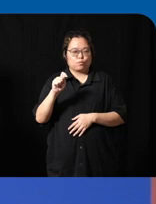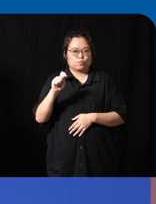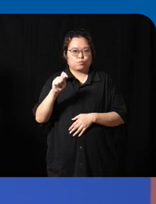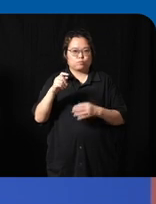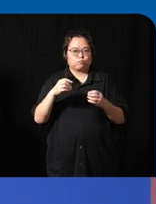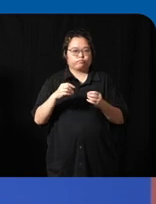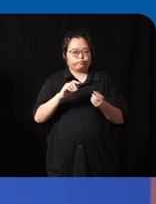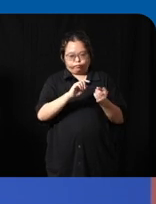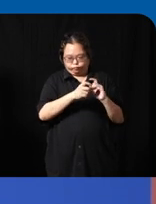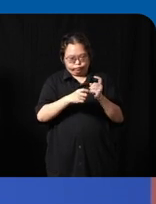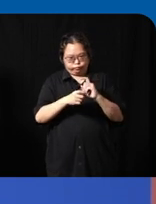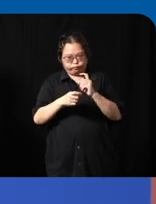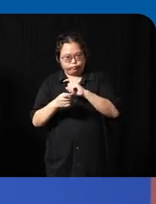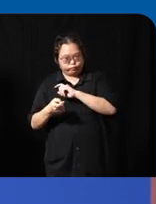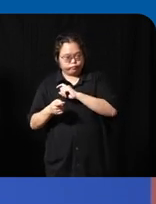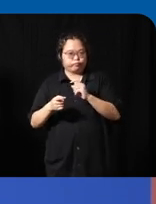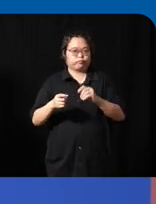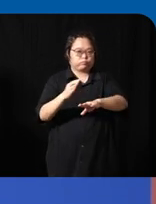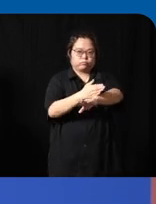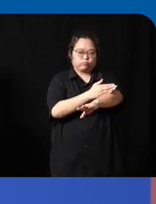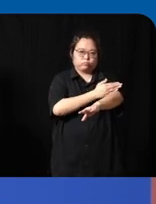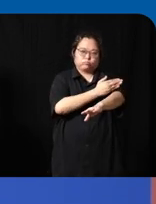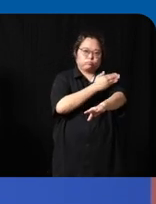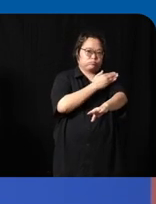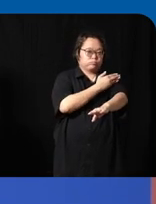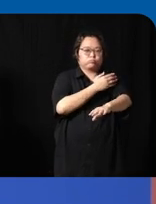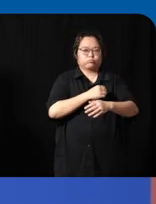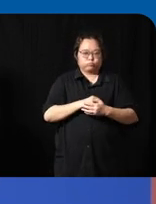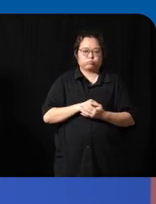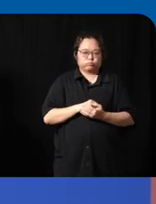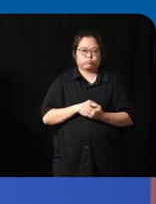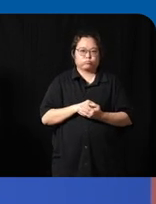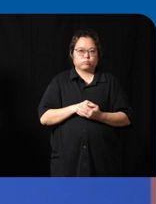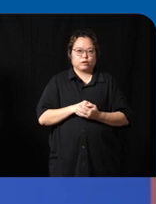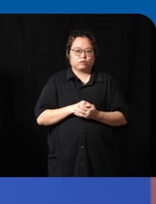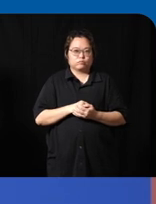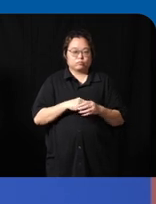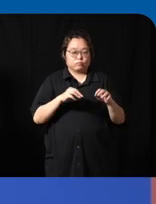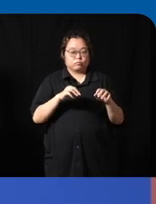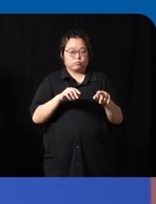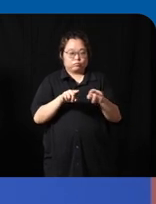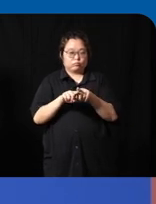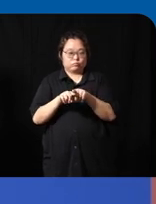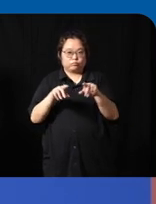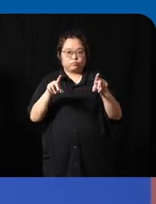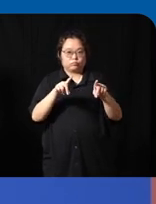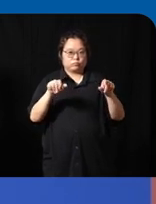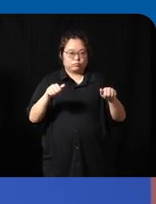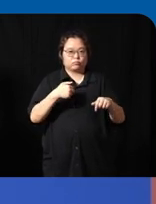significantly and uh I mean we are certainly I think as a disabled person um I'm using at all